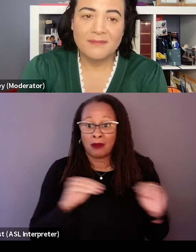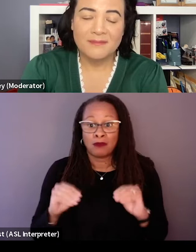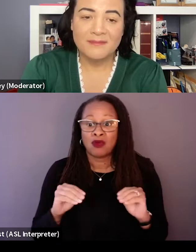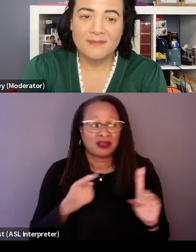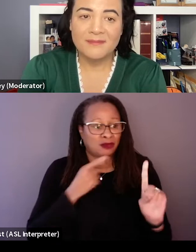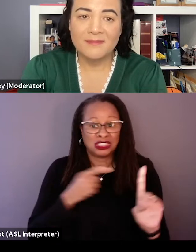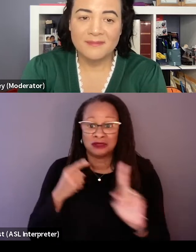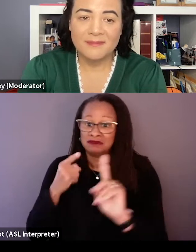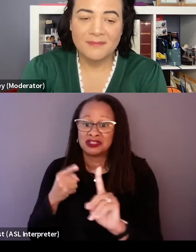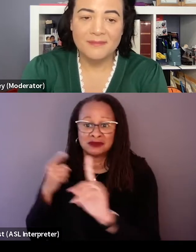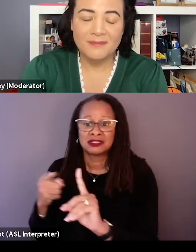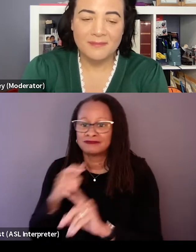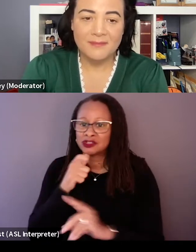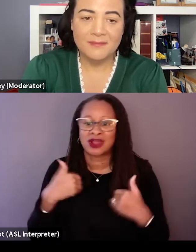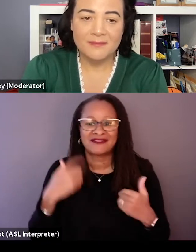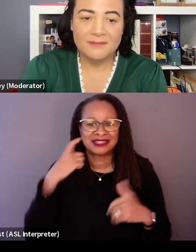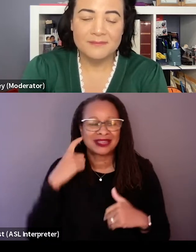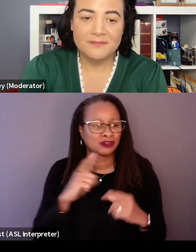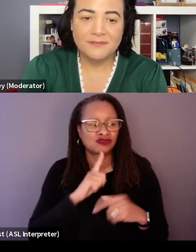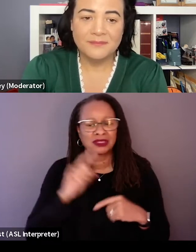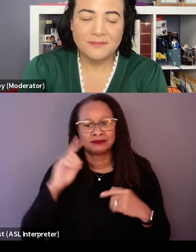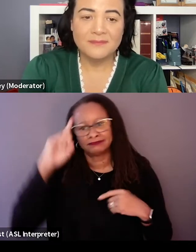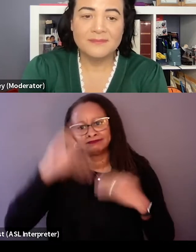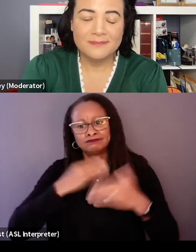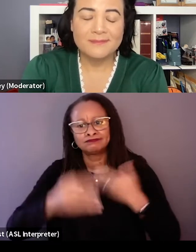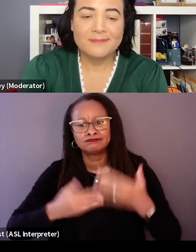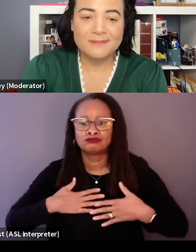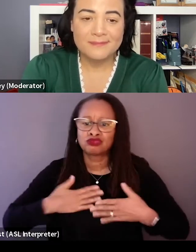And so, I don't think they had had the time to really grieve her death.